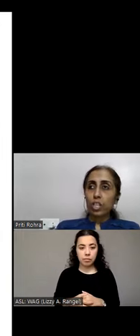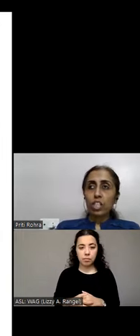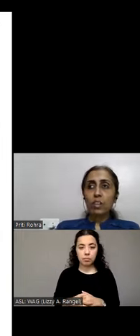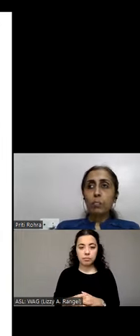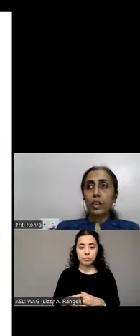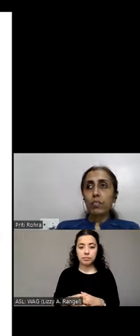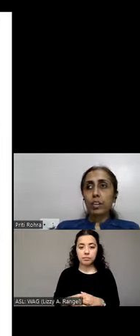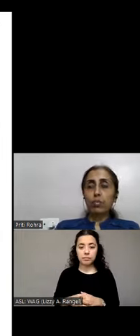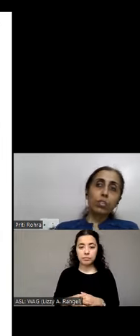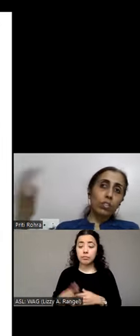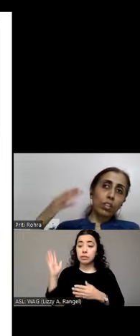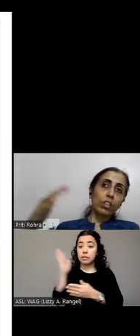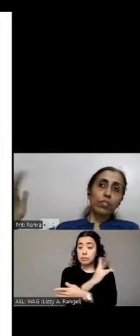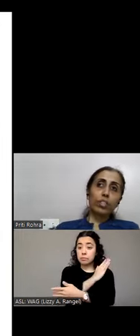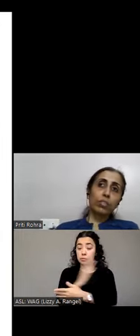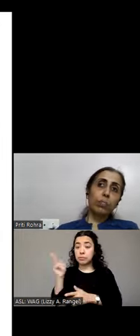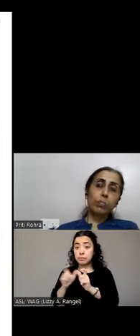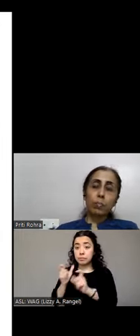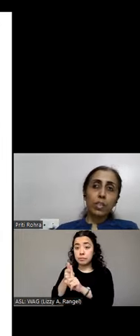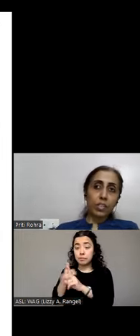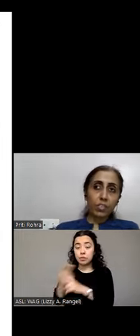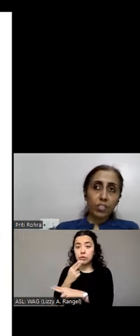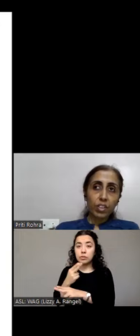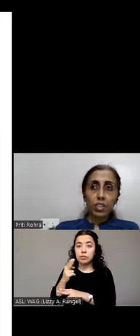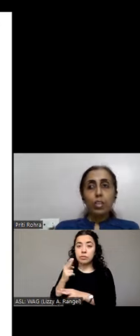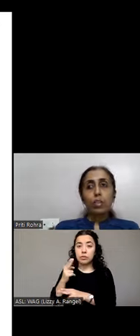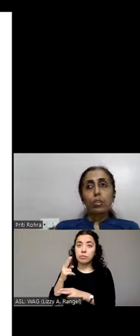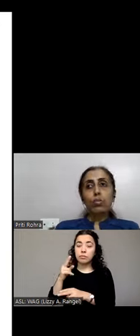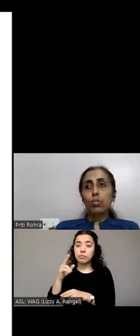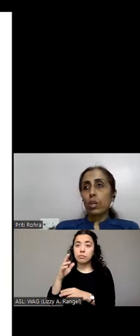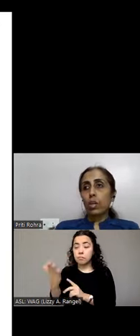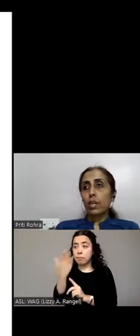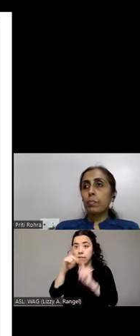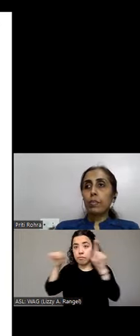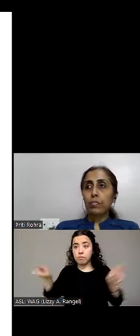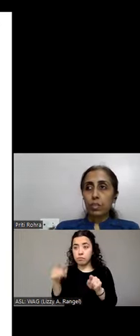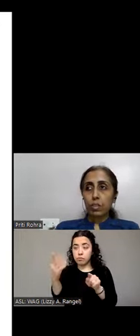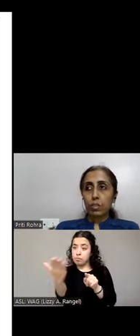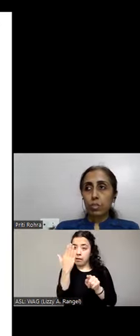screen magnifying users the degree of visual impairment are different so are the preferences.